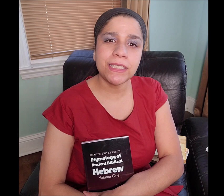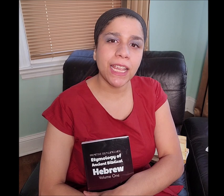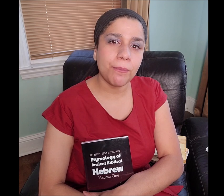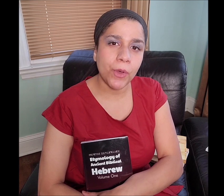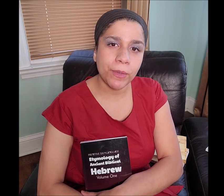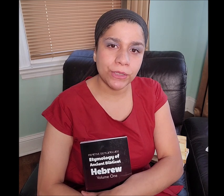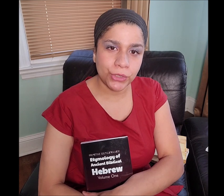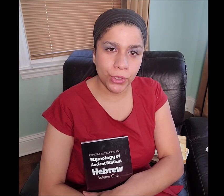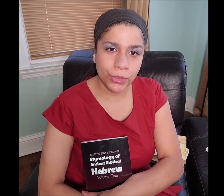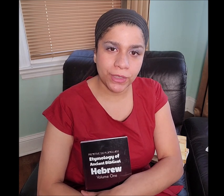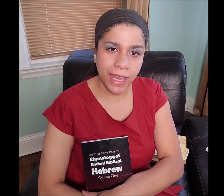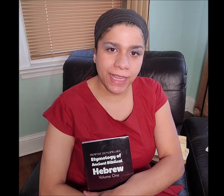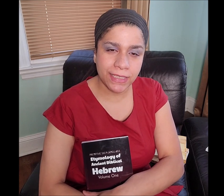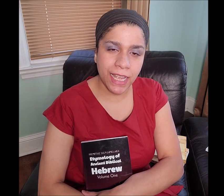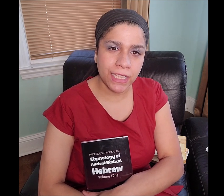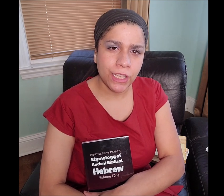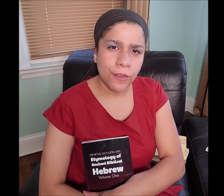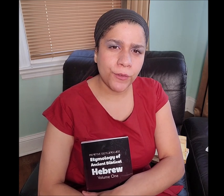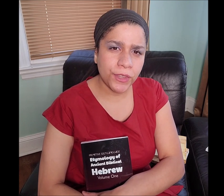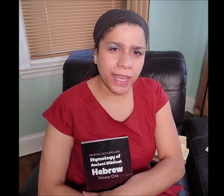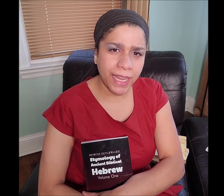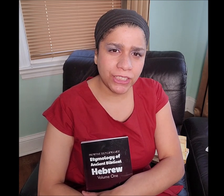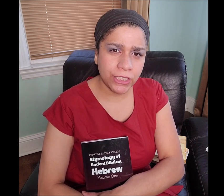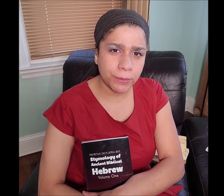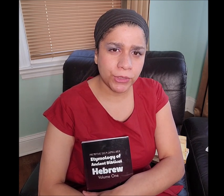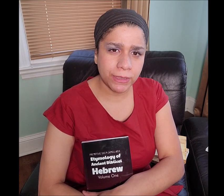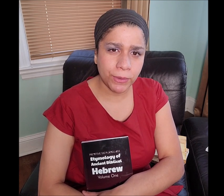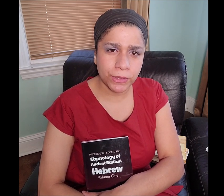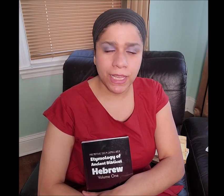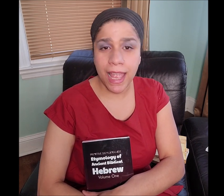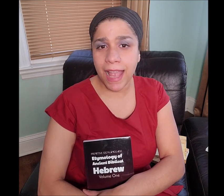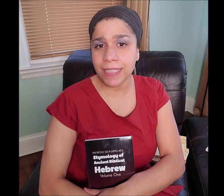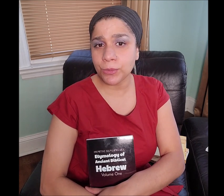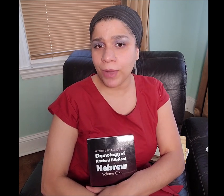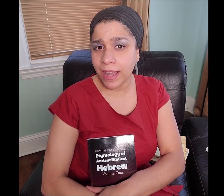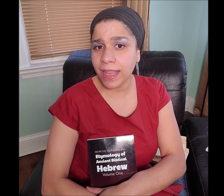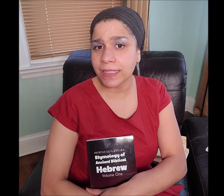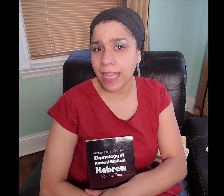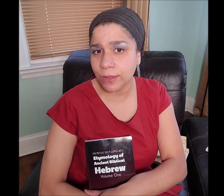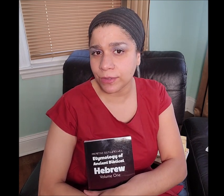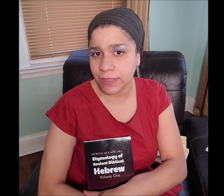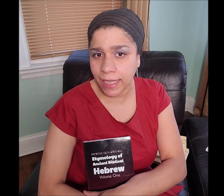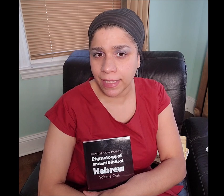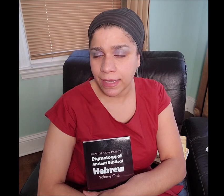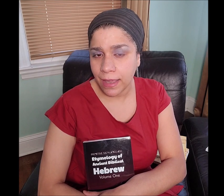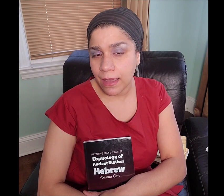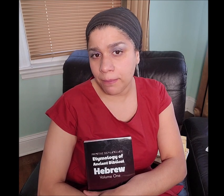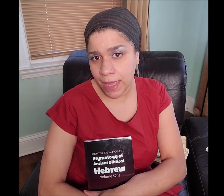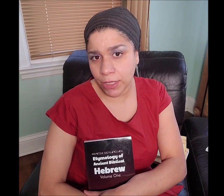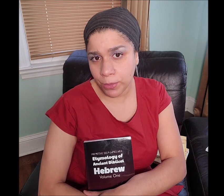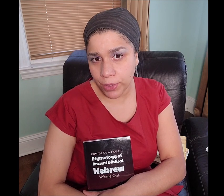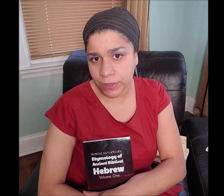Let me take a moment to show you the hand signs for the Ancient Hebrew symbols as well as how to sign many words.